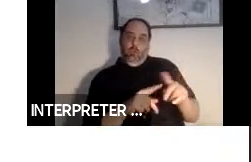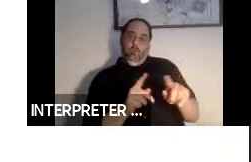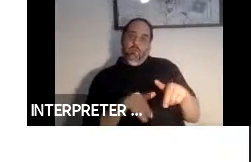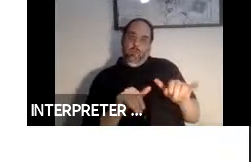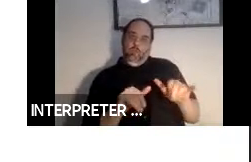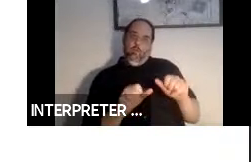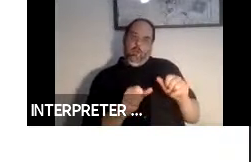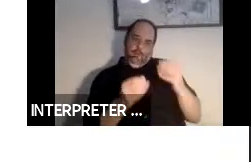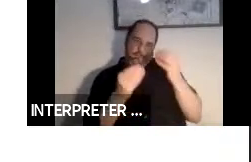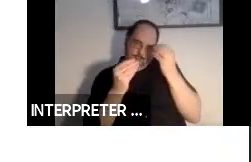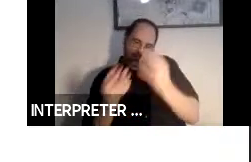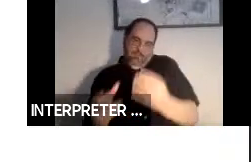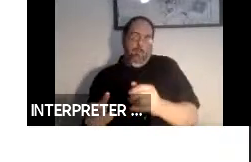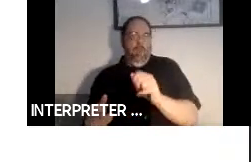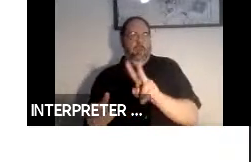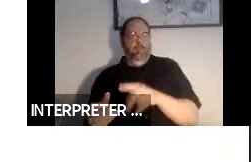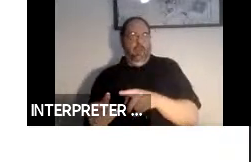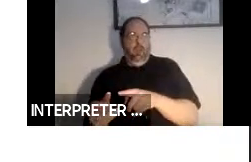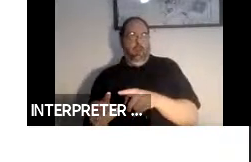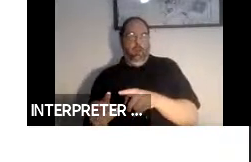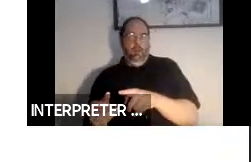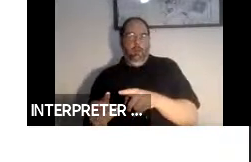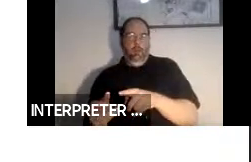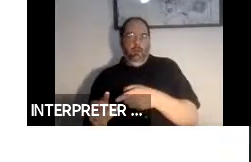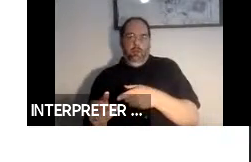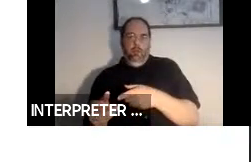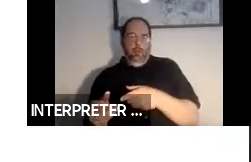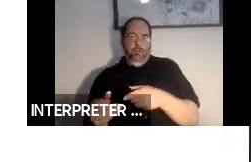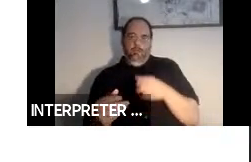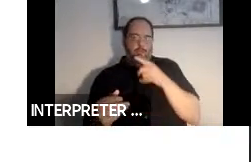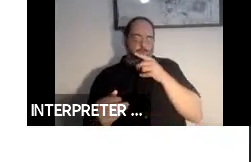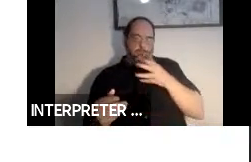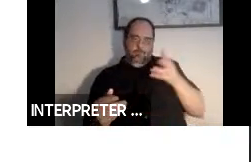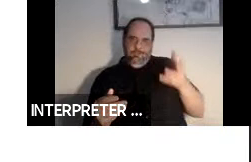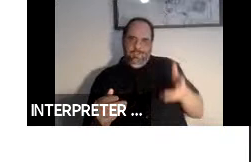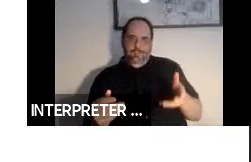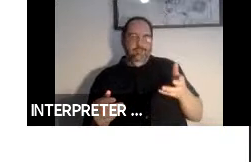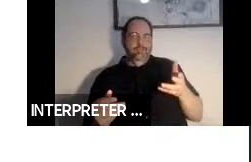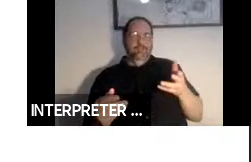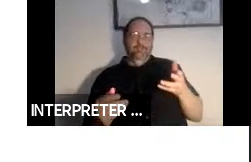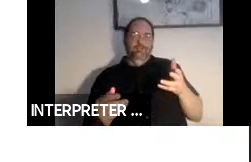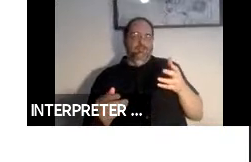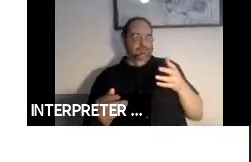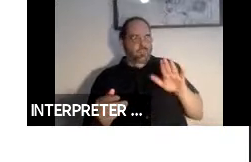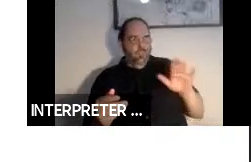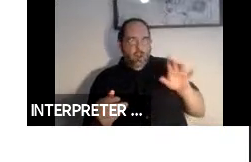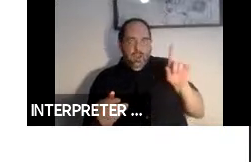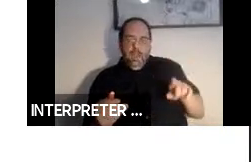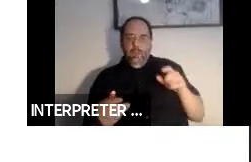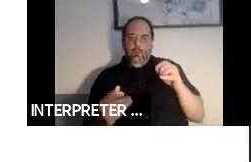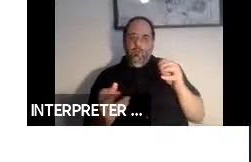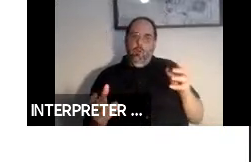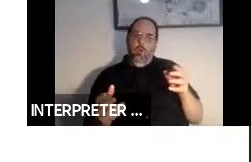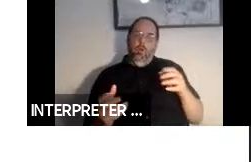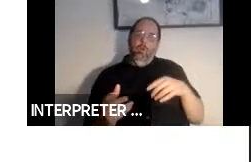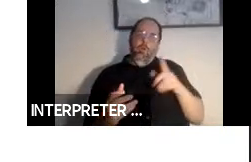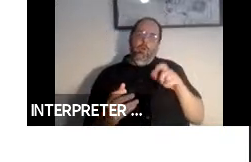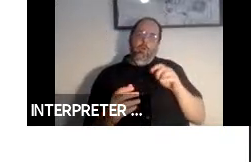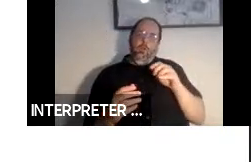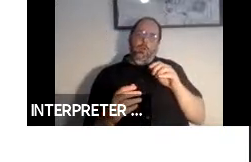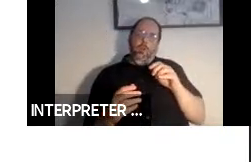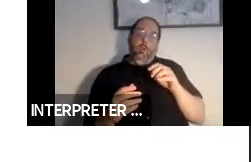to a vehicle operator the individual's needs. You should send a vehicle that can accommodate